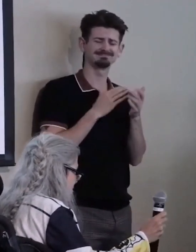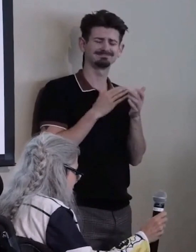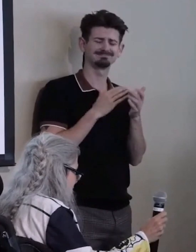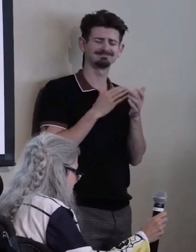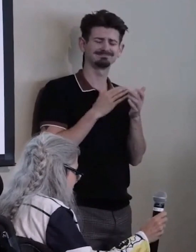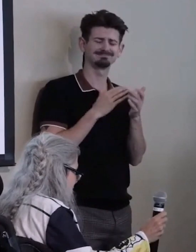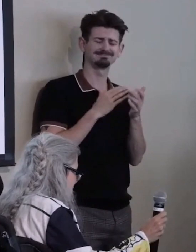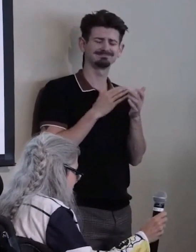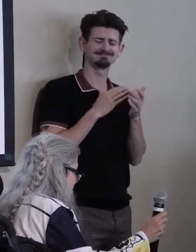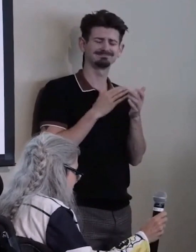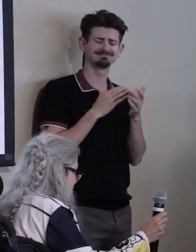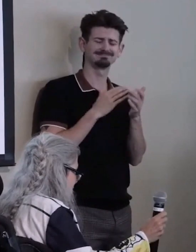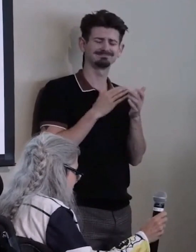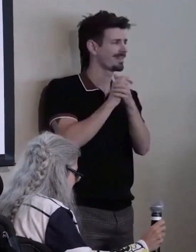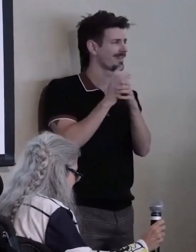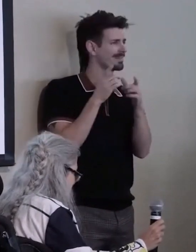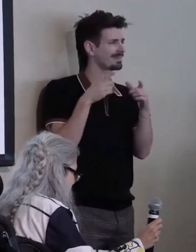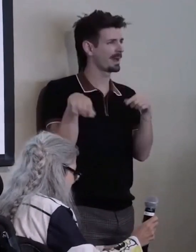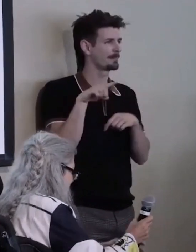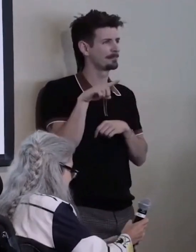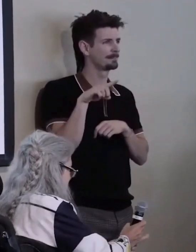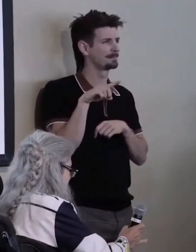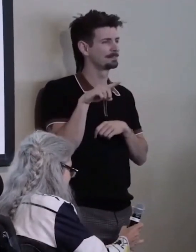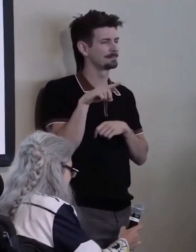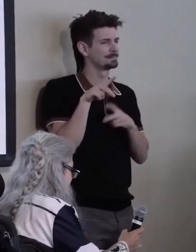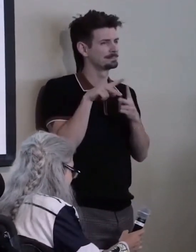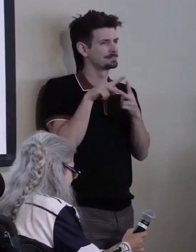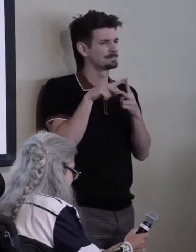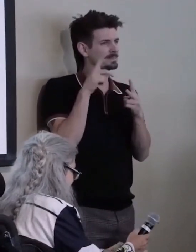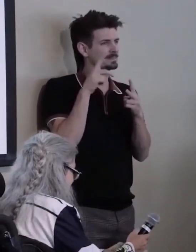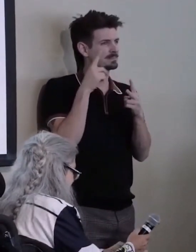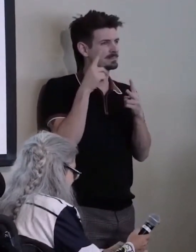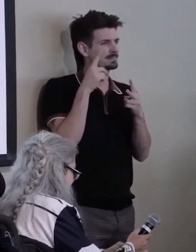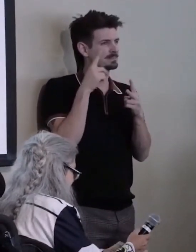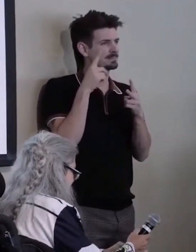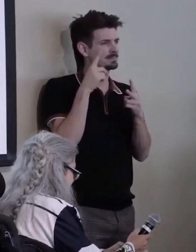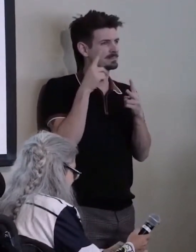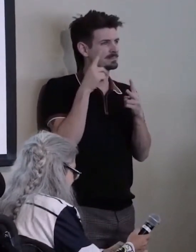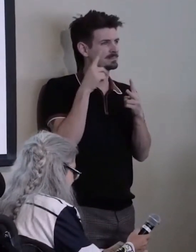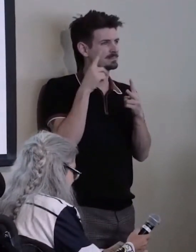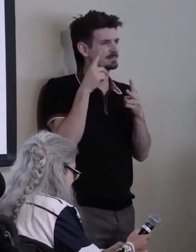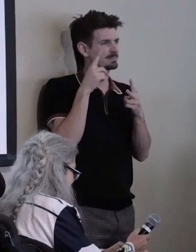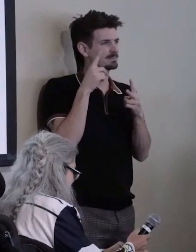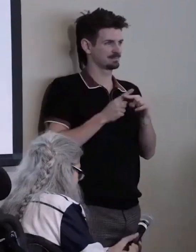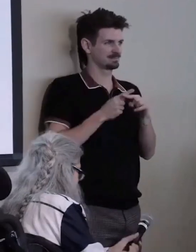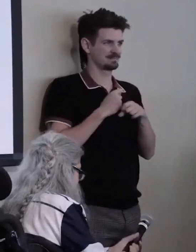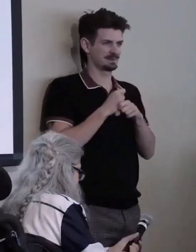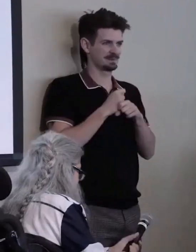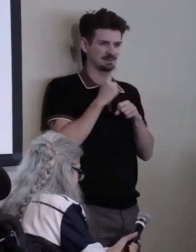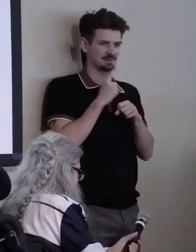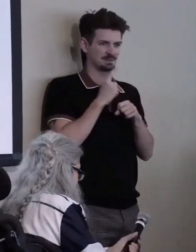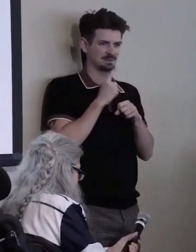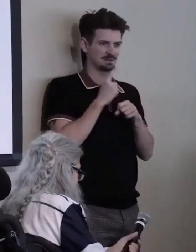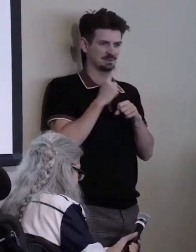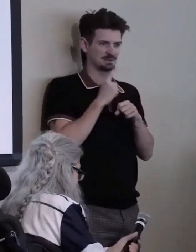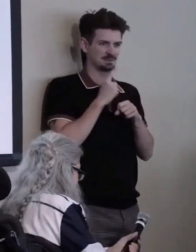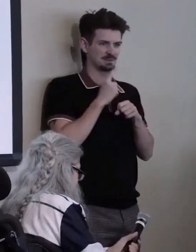And they played an integral role in making CCDC the organization it is today.